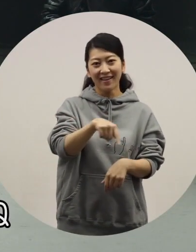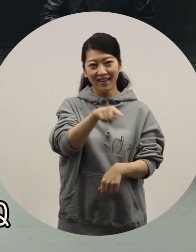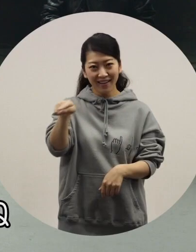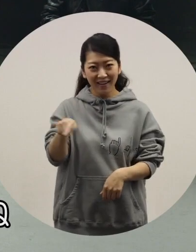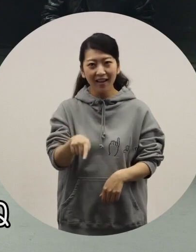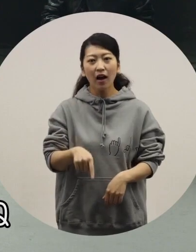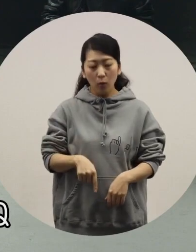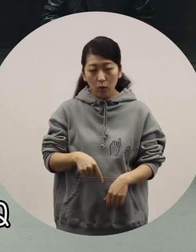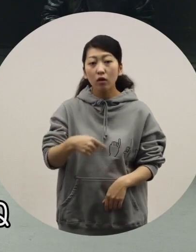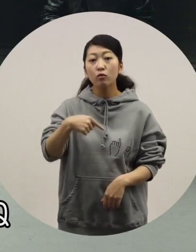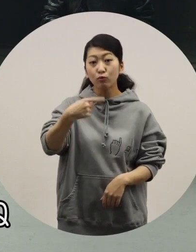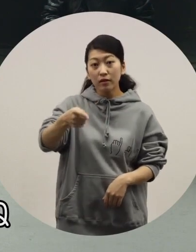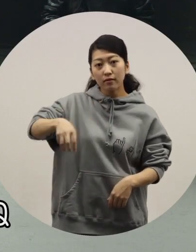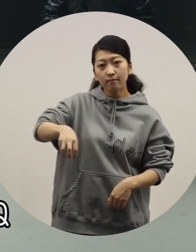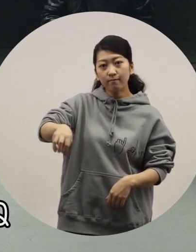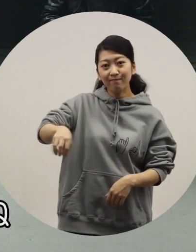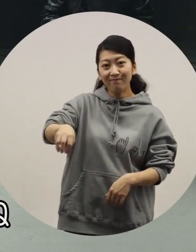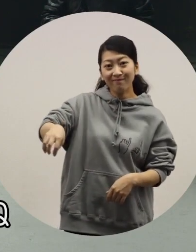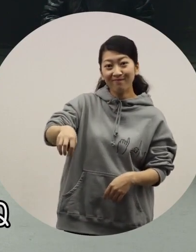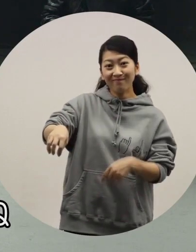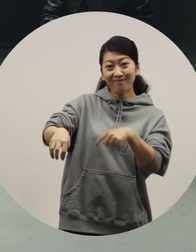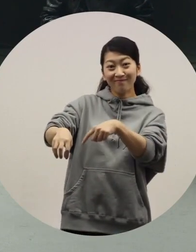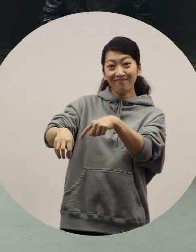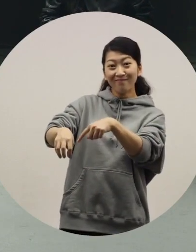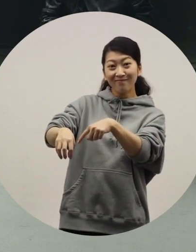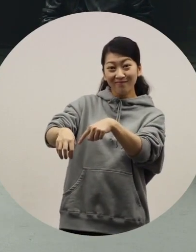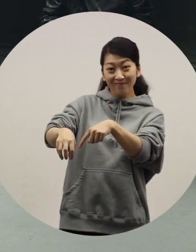And we improved this controller. [Azuma] Yes.